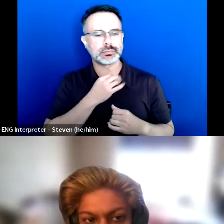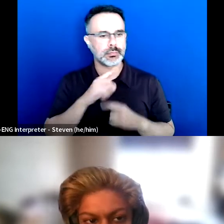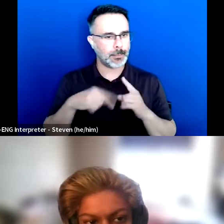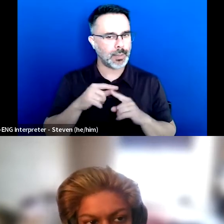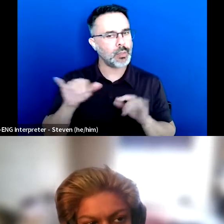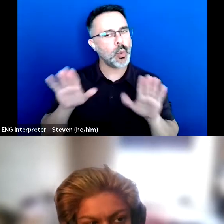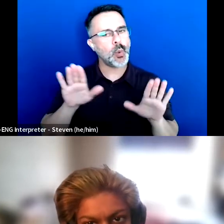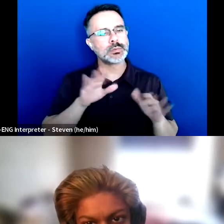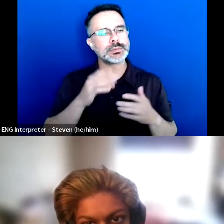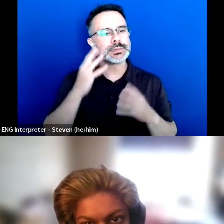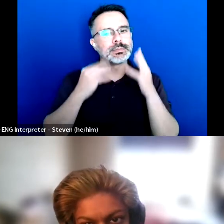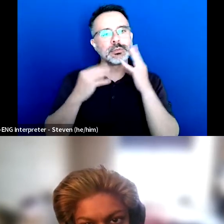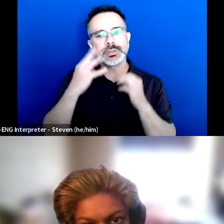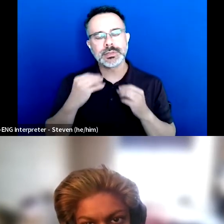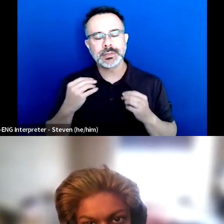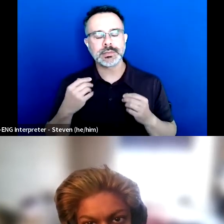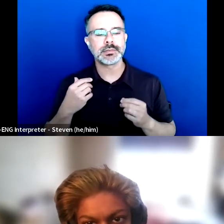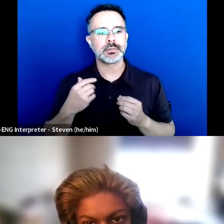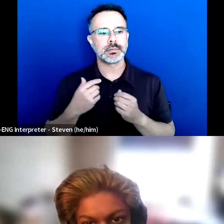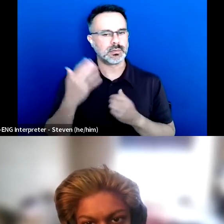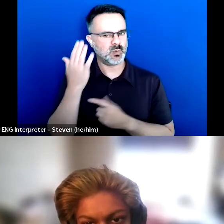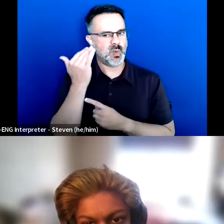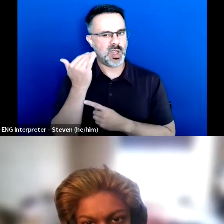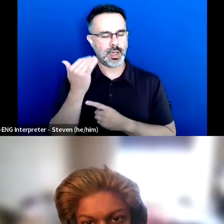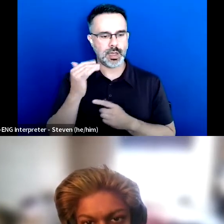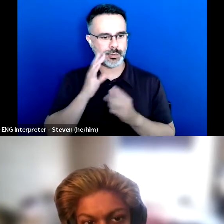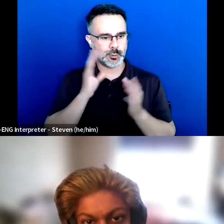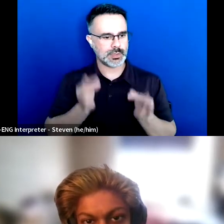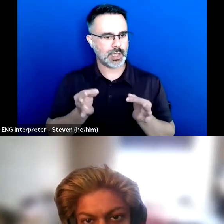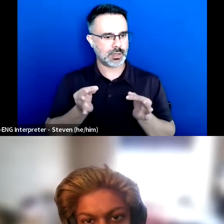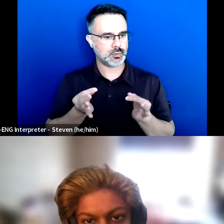and why you decided to be an educator yourself.